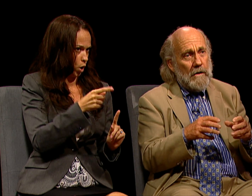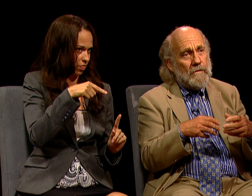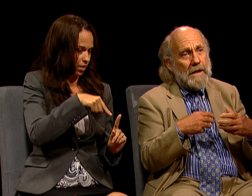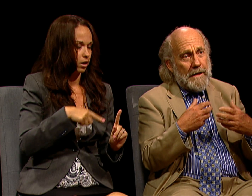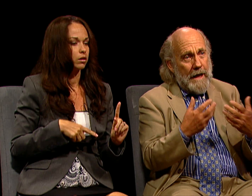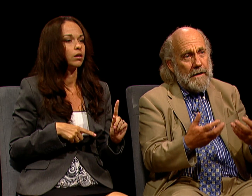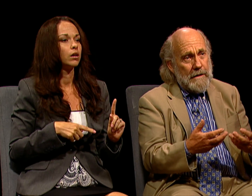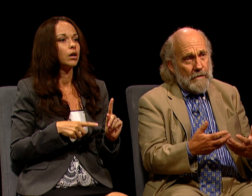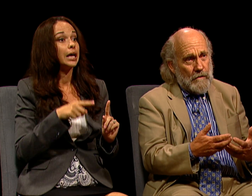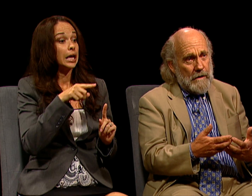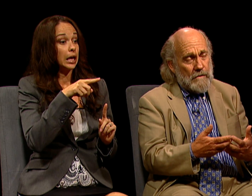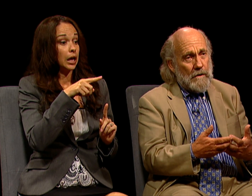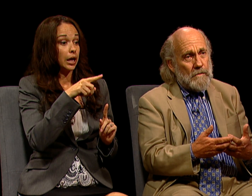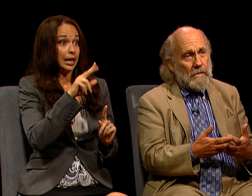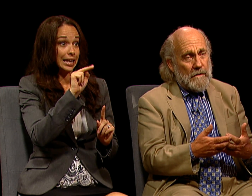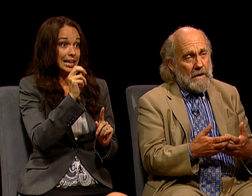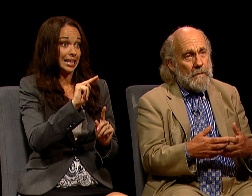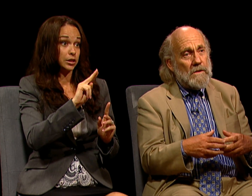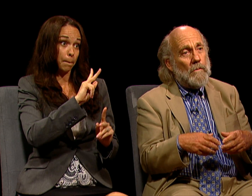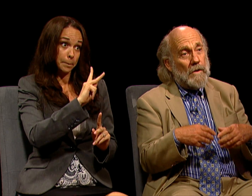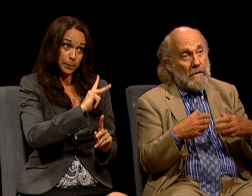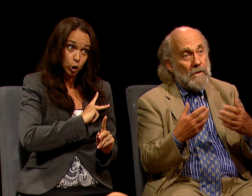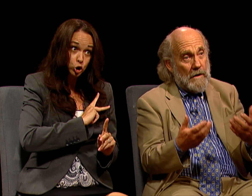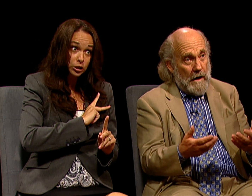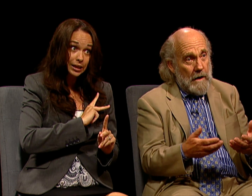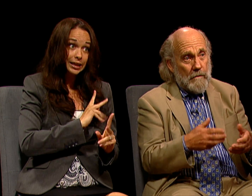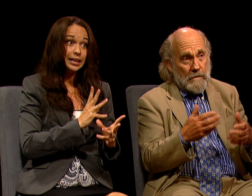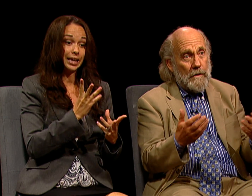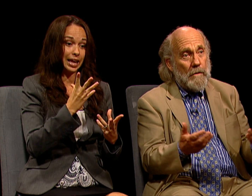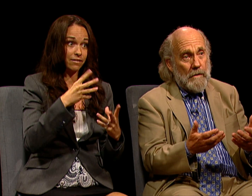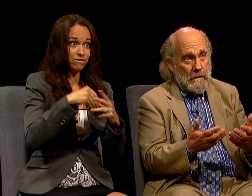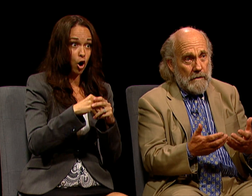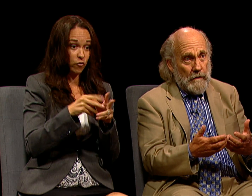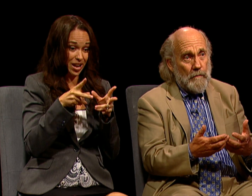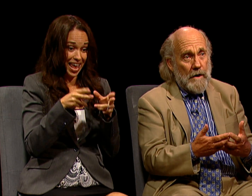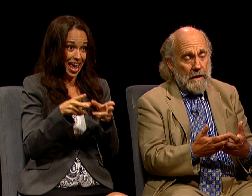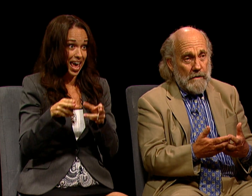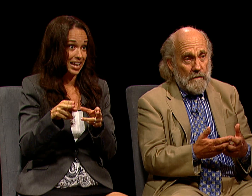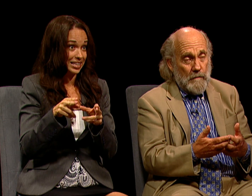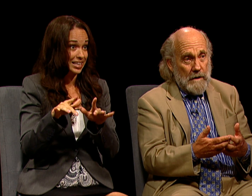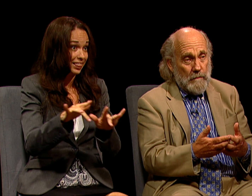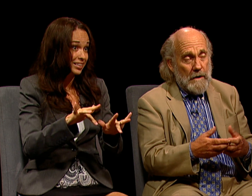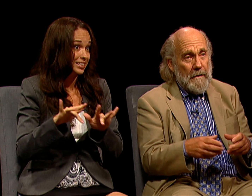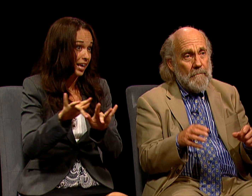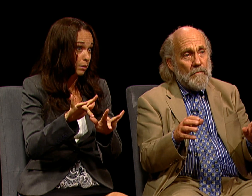IN EDITING THE TRANSCRIPTS OF THE TAPES THAT WERE GIVEN TO CONGRESS WHEN THEY WERE DELIBERATING HIS IMPEACHMENT?